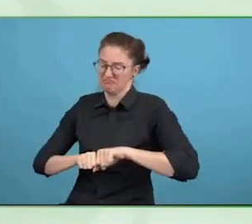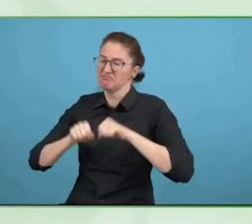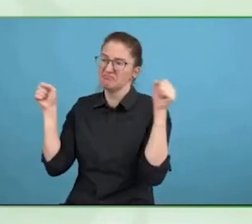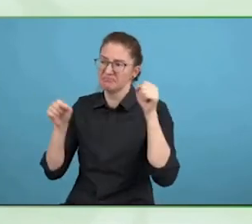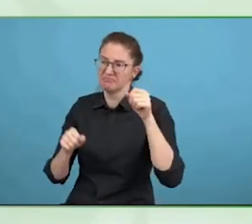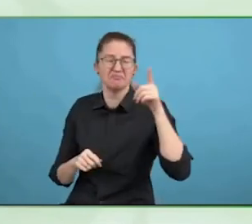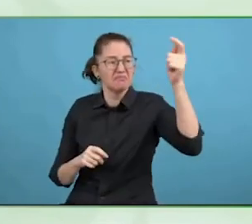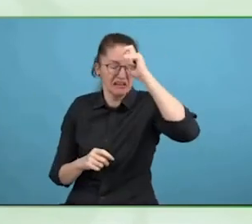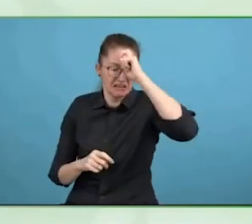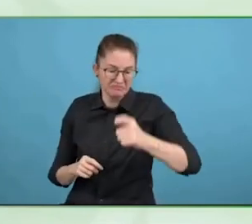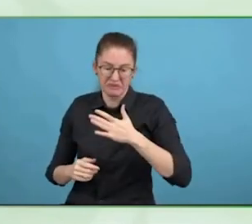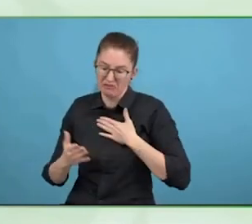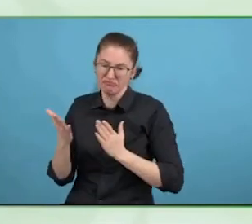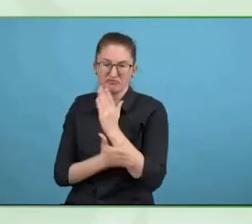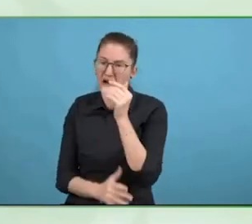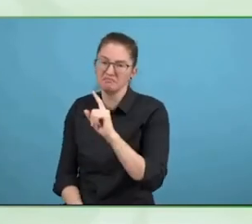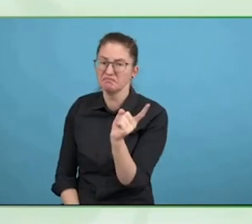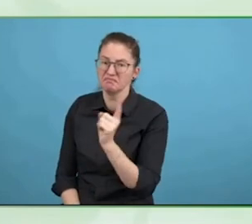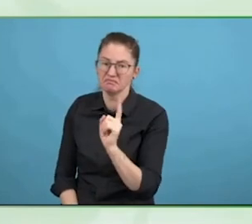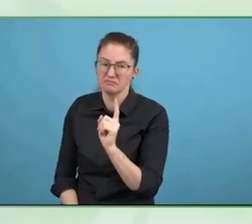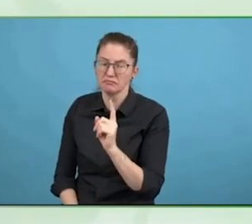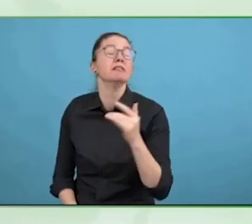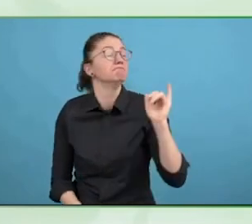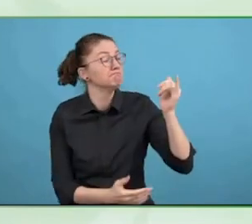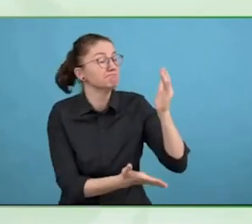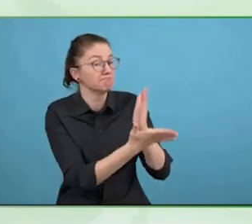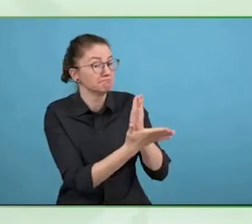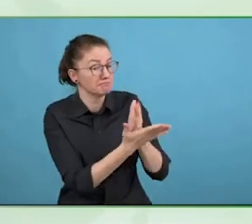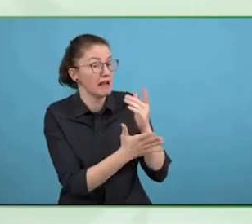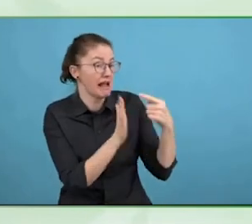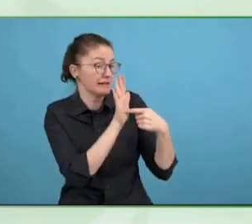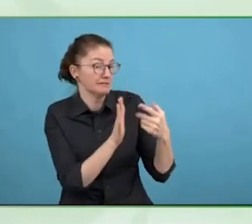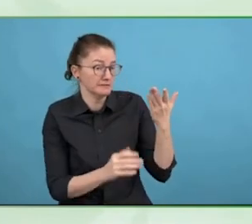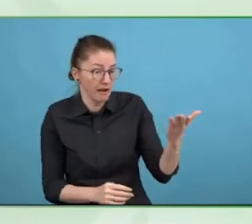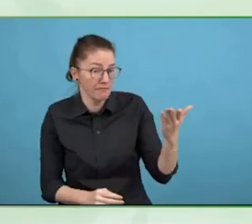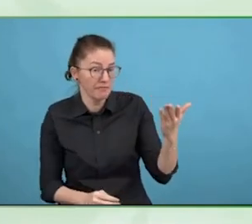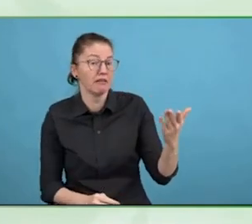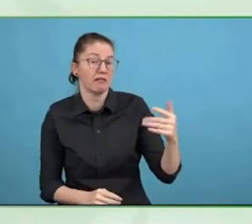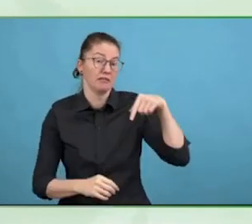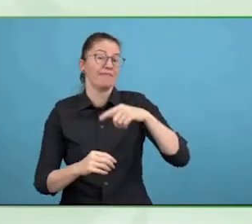For people who come in the UK, we have a phrase, lack capacity to make decisions.